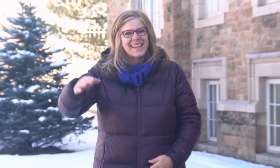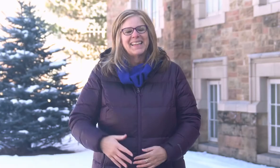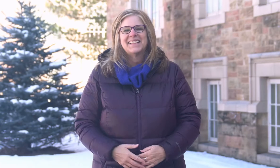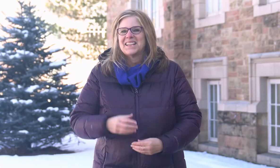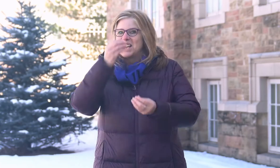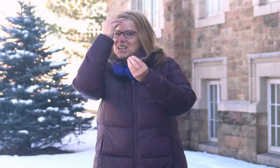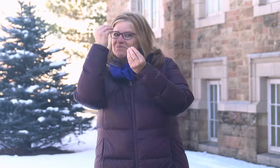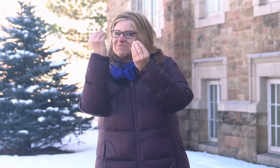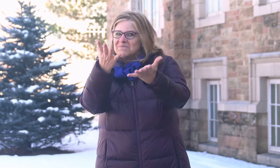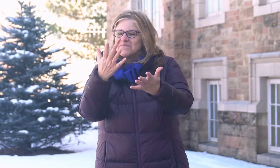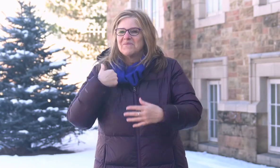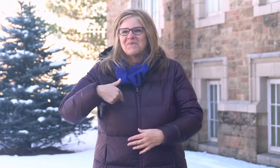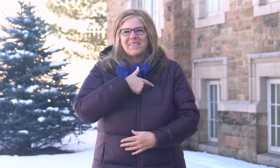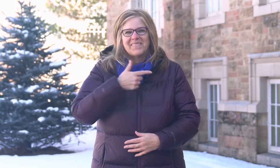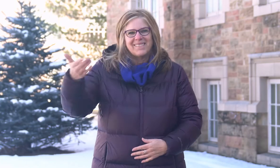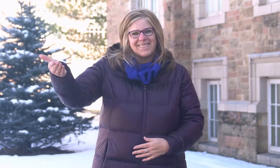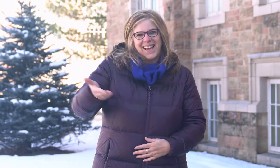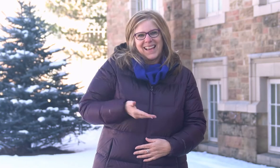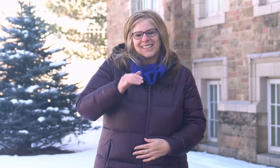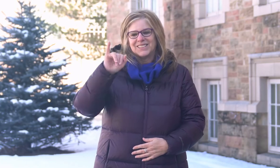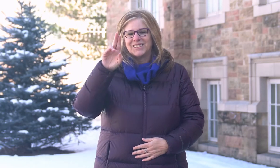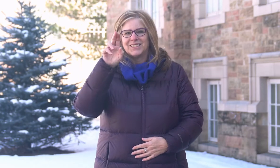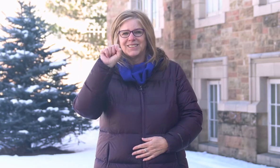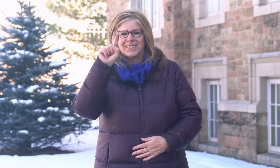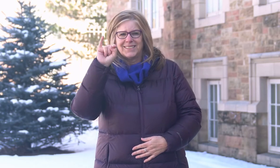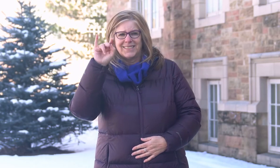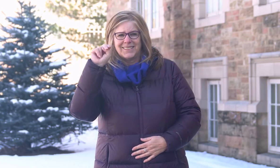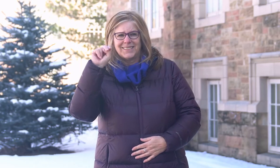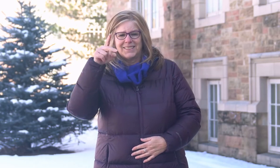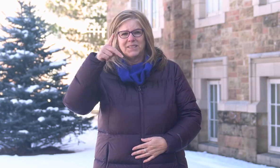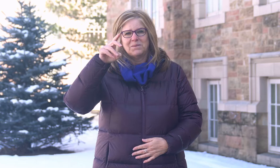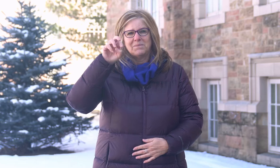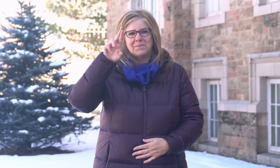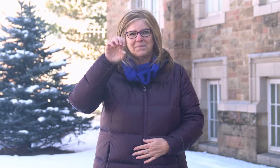Hi! Just wanted to let you know